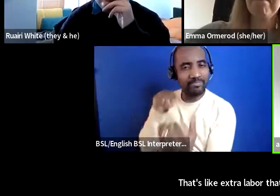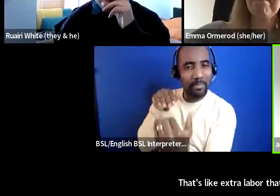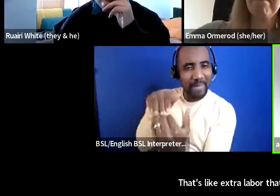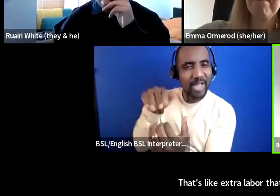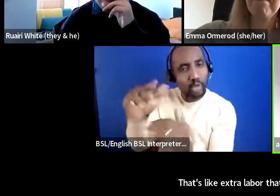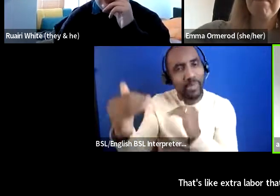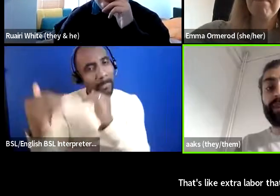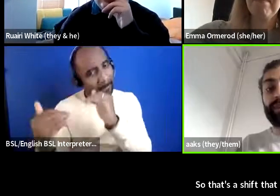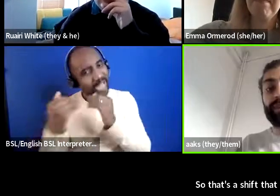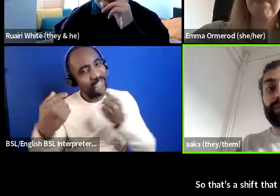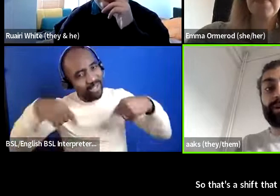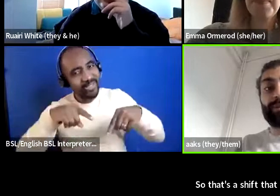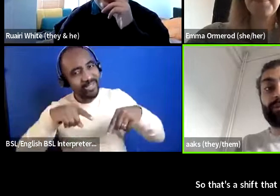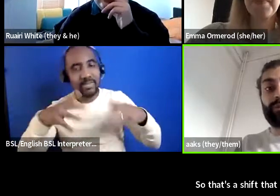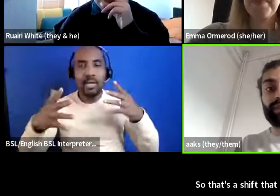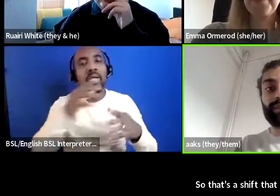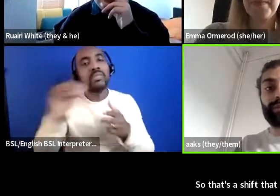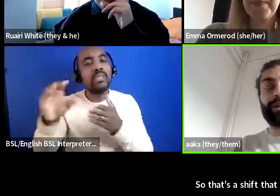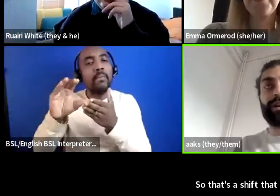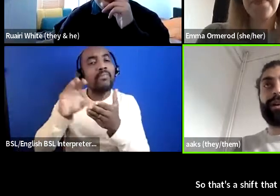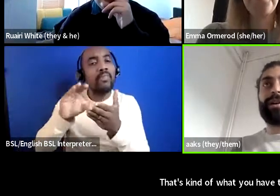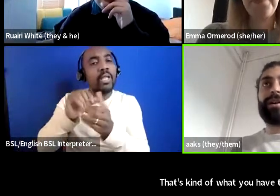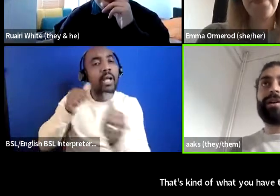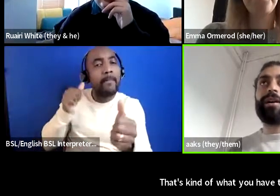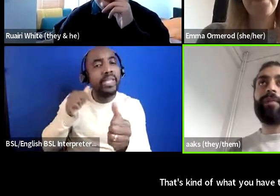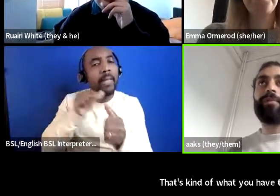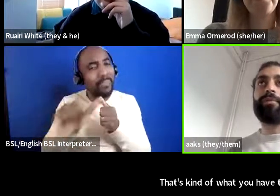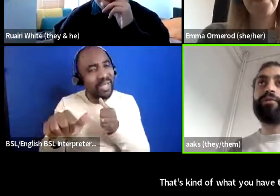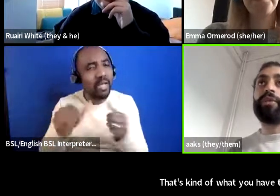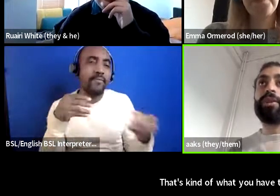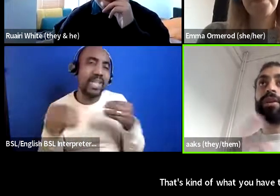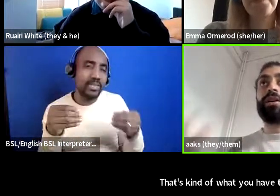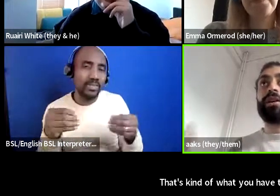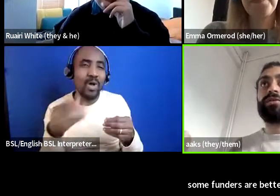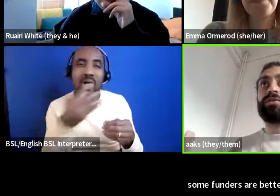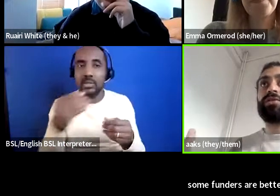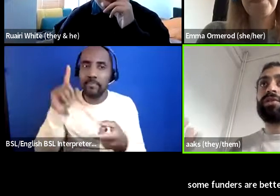the system some funders are better and more flexible um but for the bigger institutions